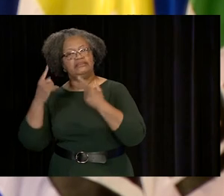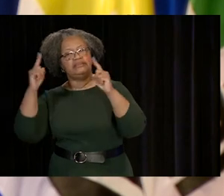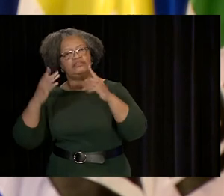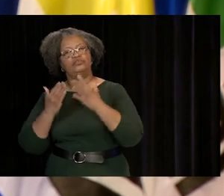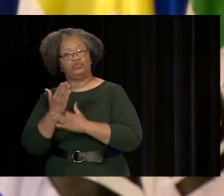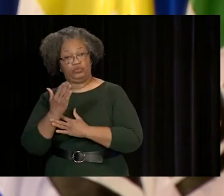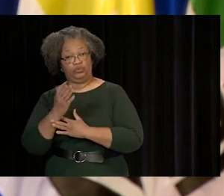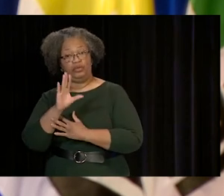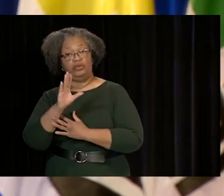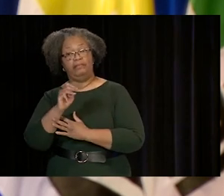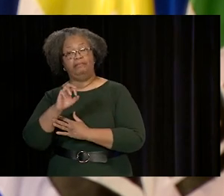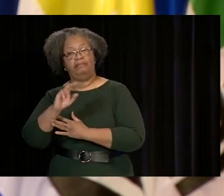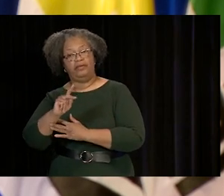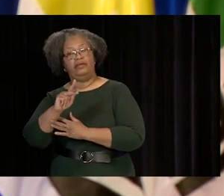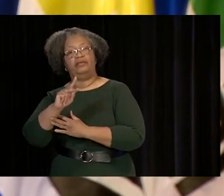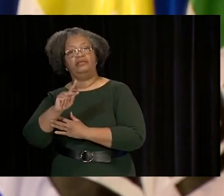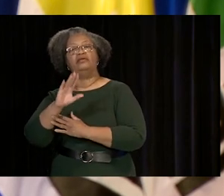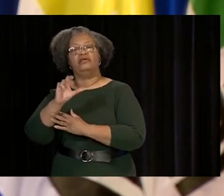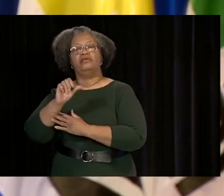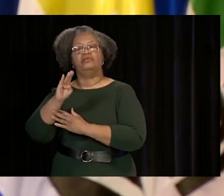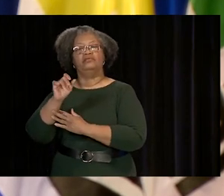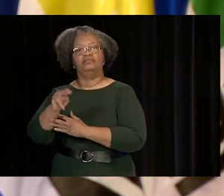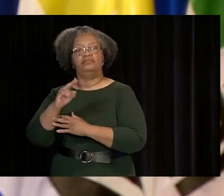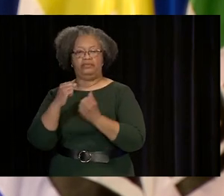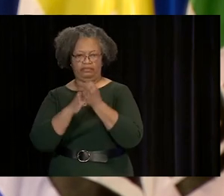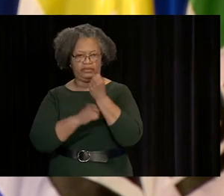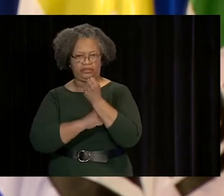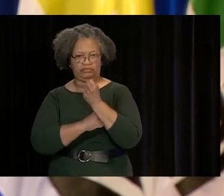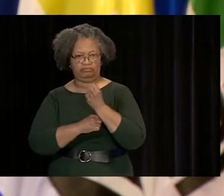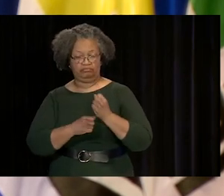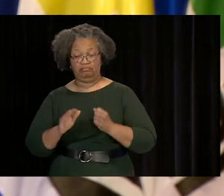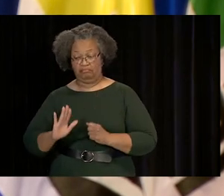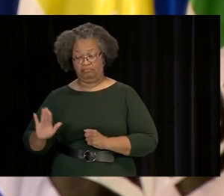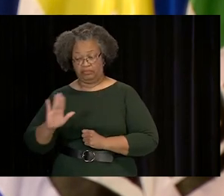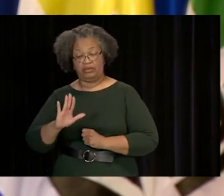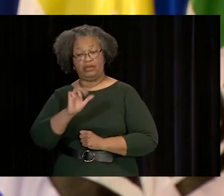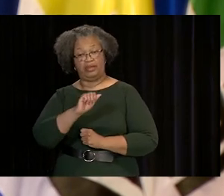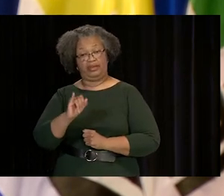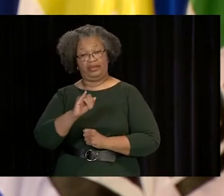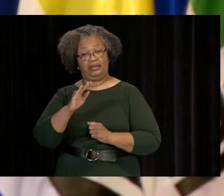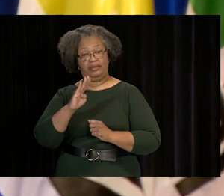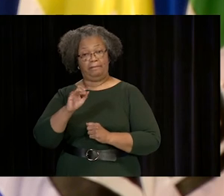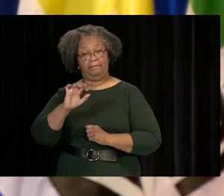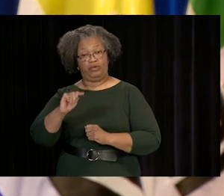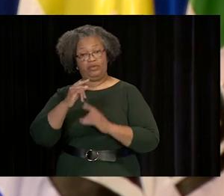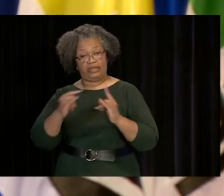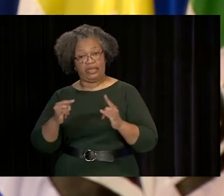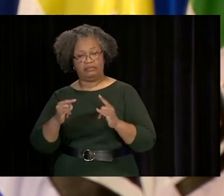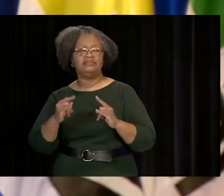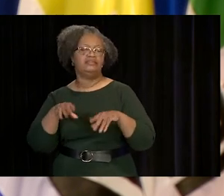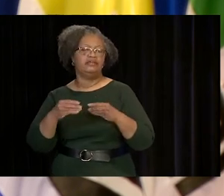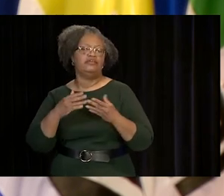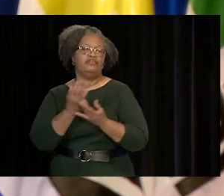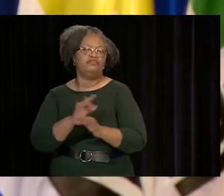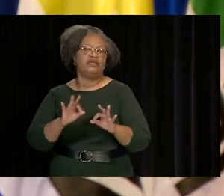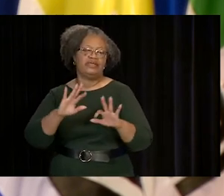THAT PROMOTED HIS SUCCESS THROUGH THE MARK CUBAN FOUNDATION. THE FOUNDATION'S AI BOOTCAMPS INITIATIVE HOSTS FREE